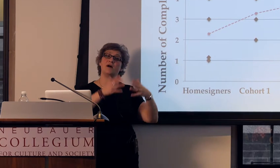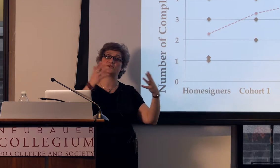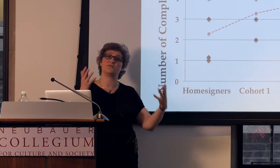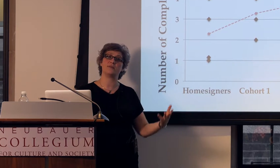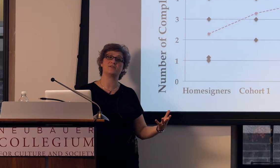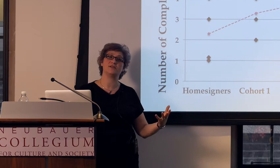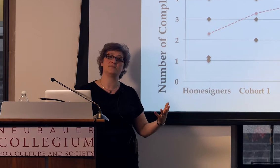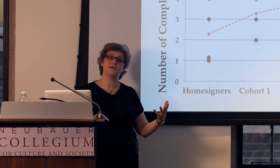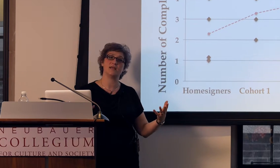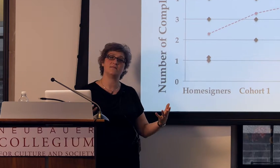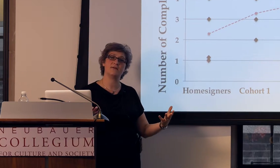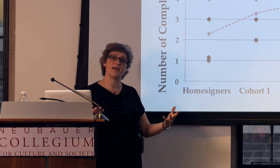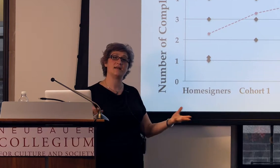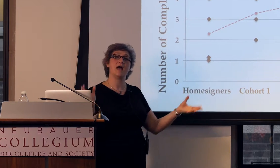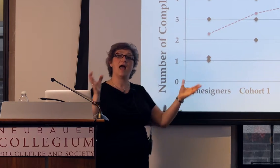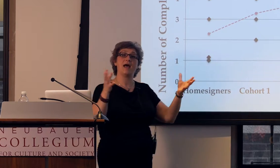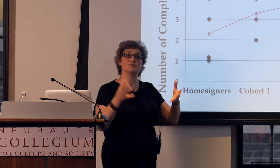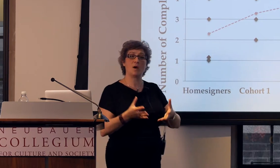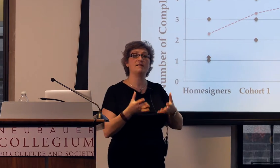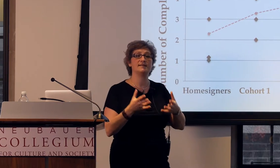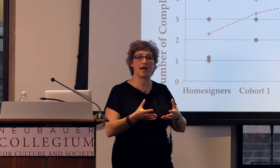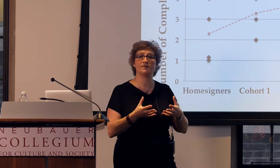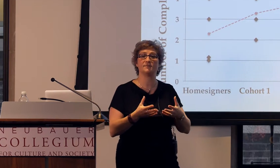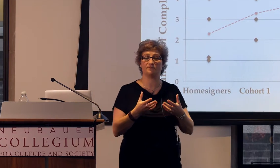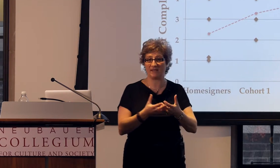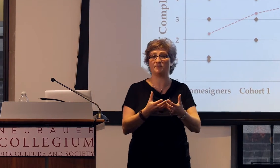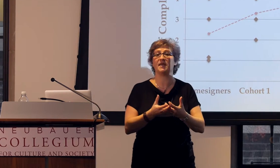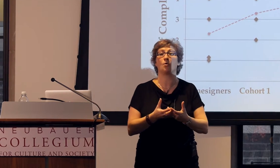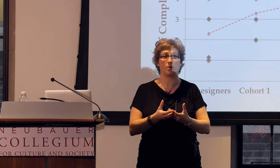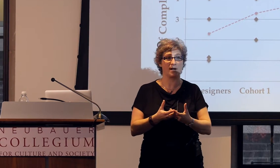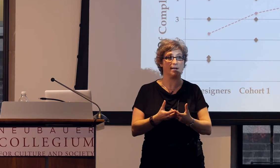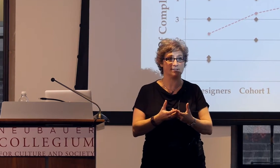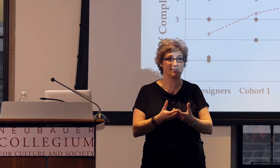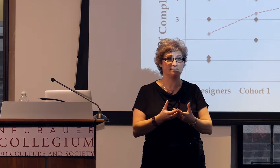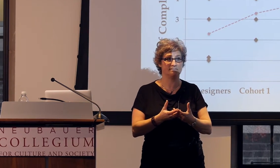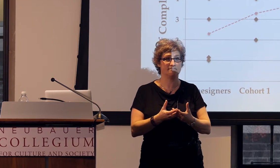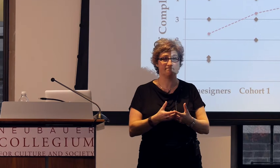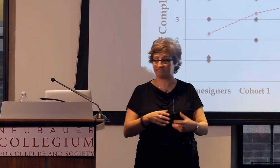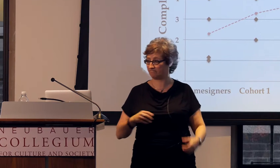how much information is being conveyed, as well as how it's being organized.